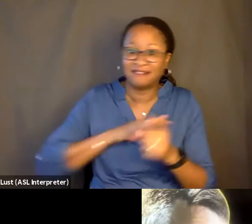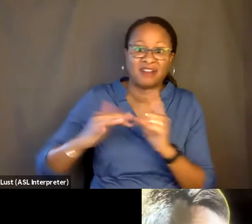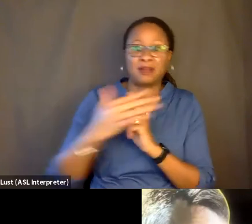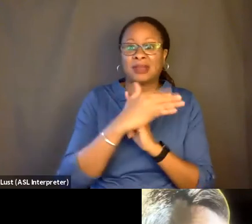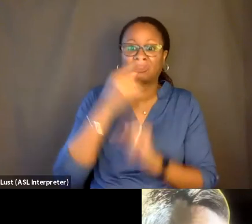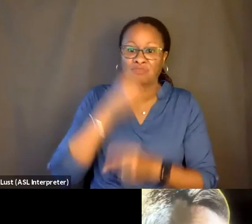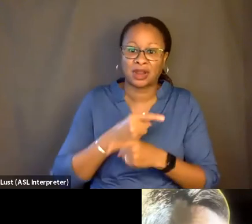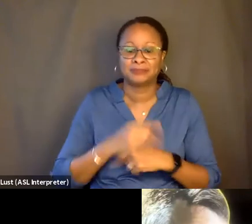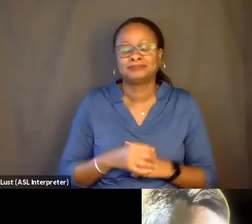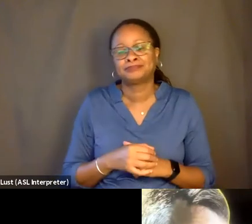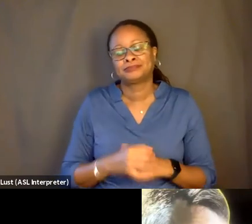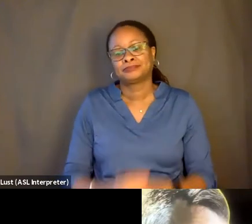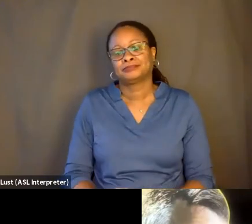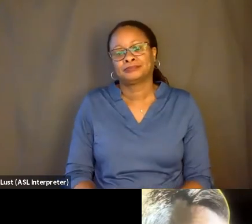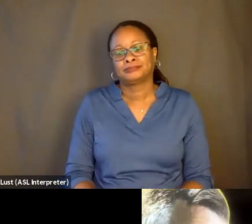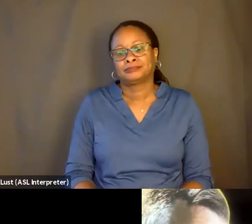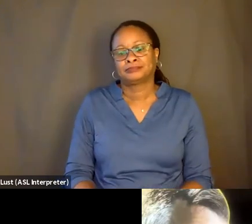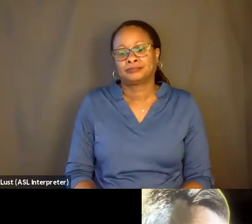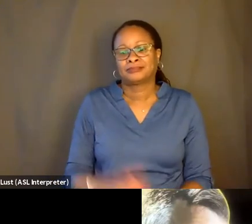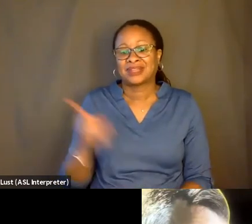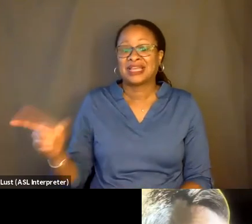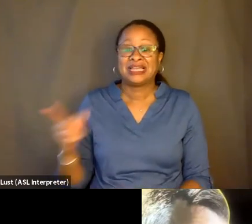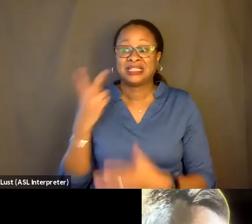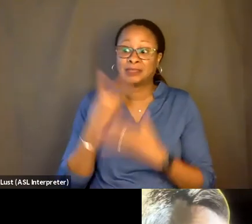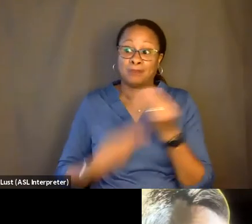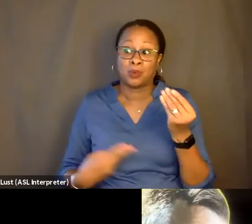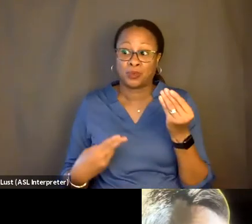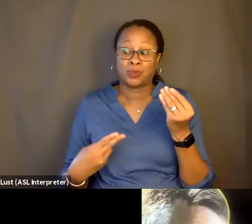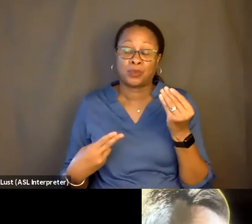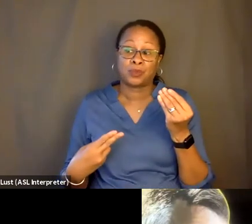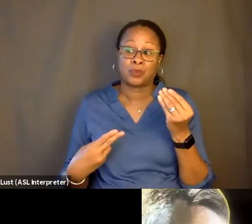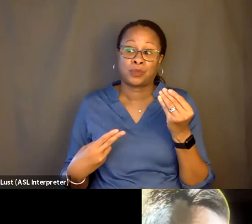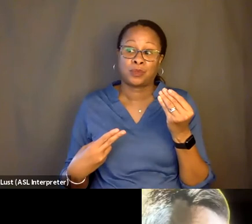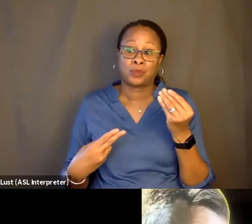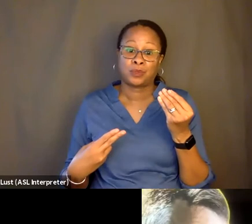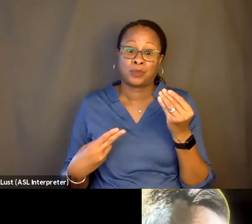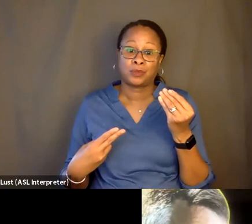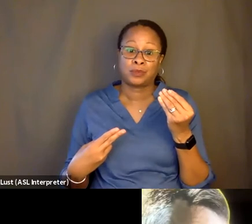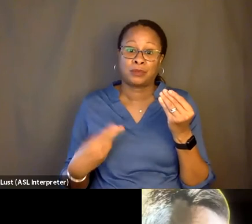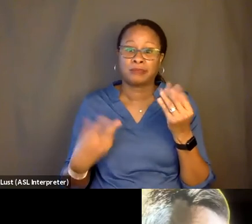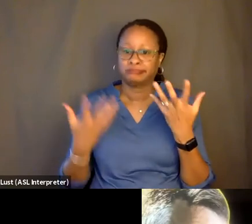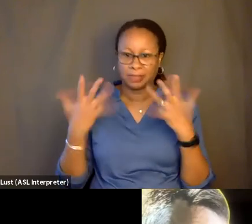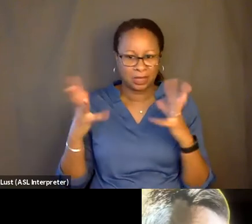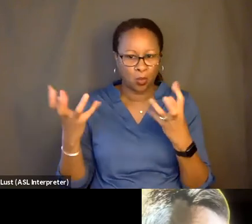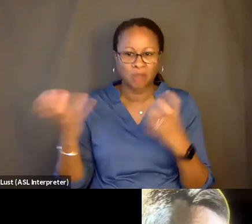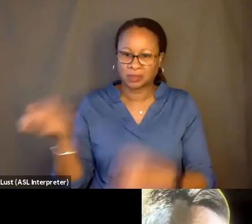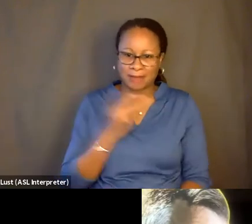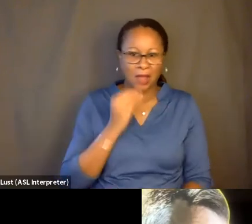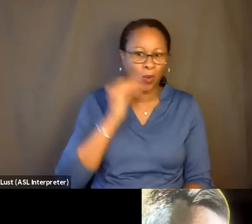And he is both completely wants to come home and, you know,